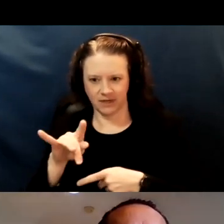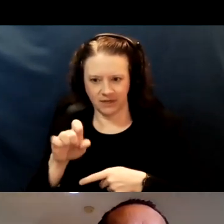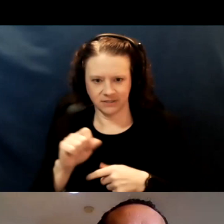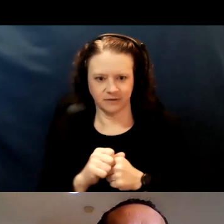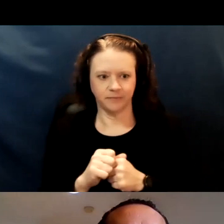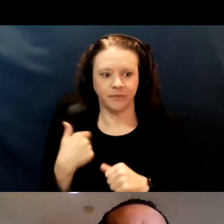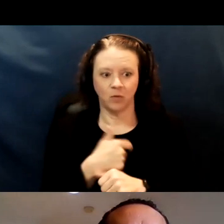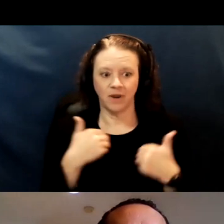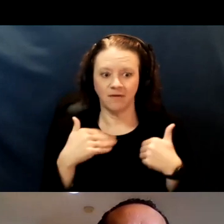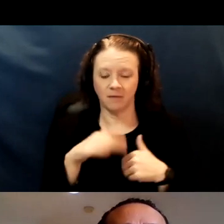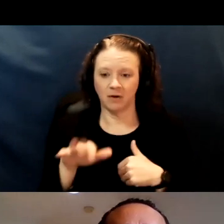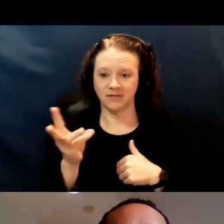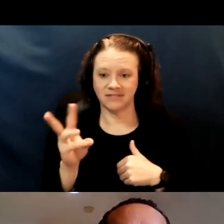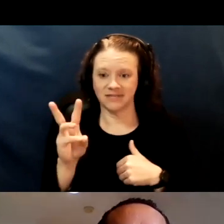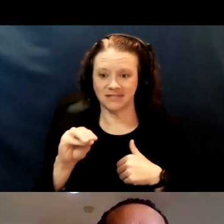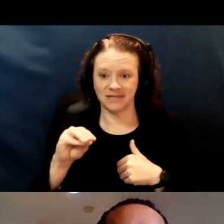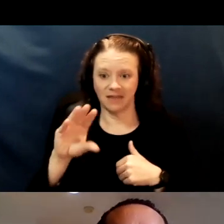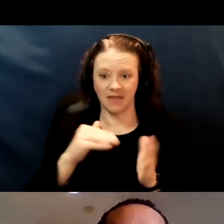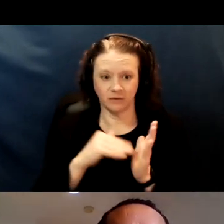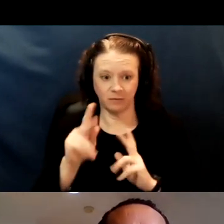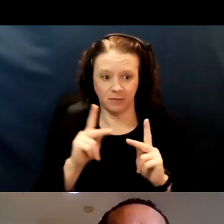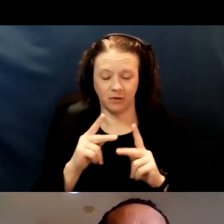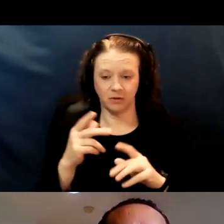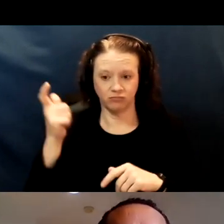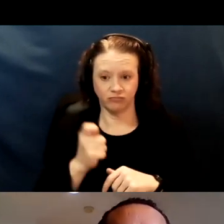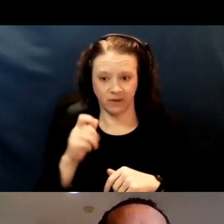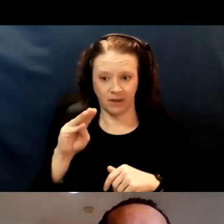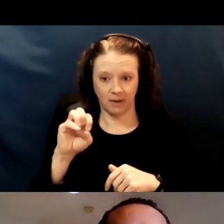and 14% are homeless individuals over the age of 60.